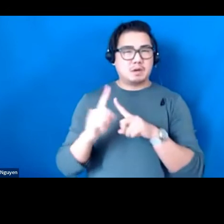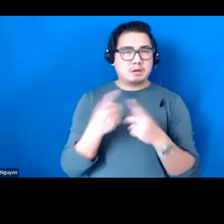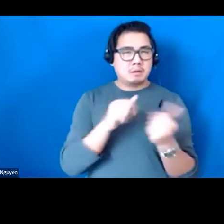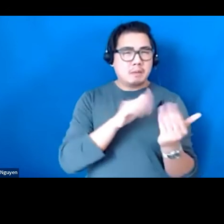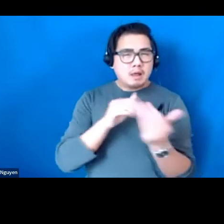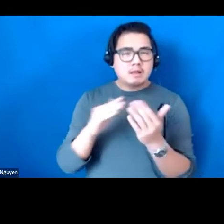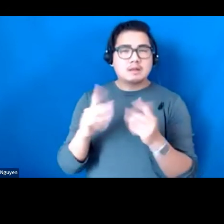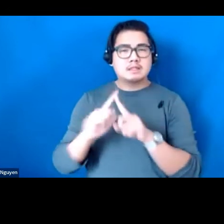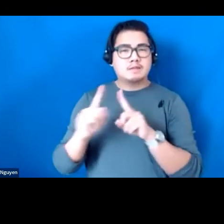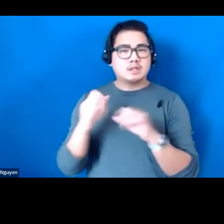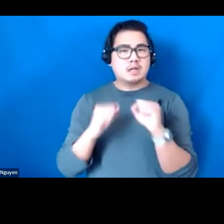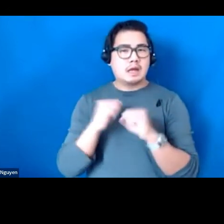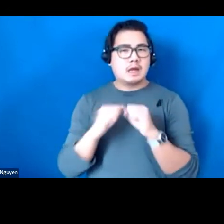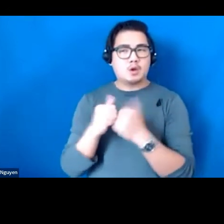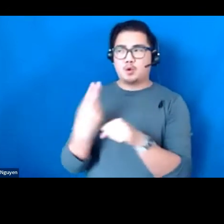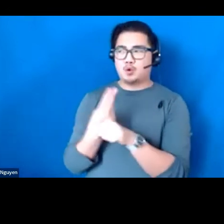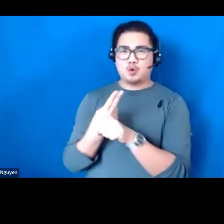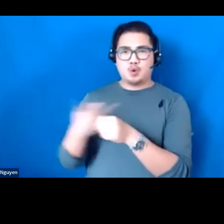the use of research findings and practice.